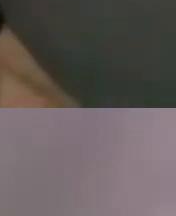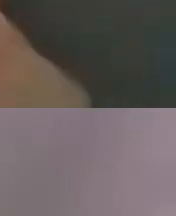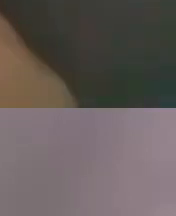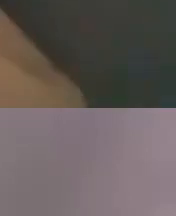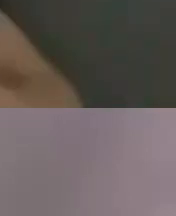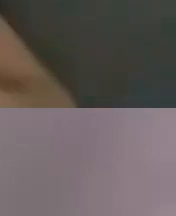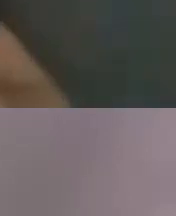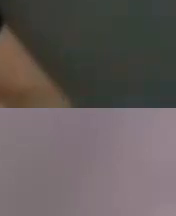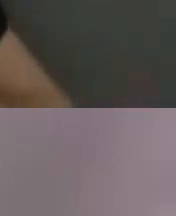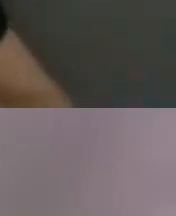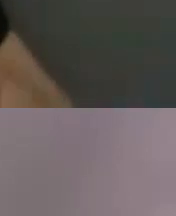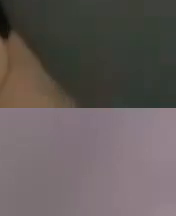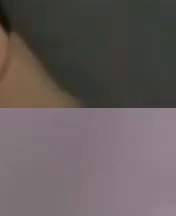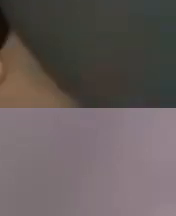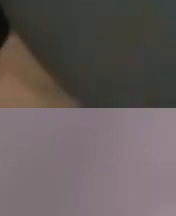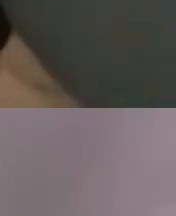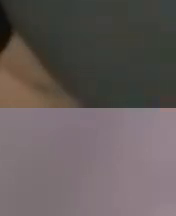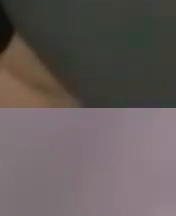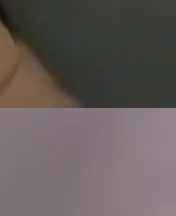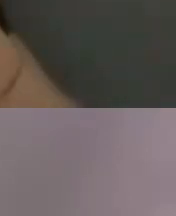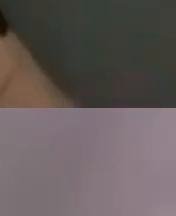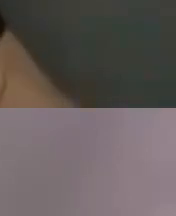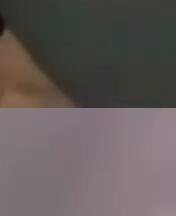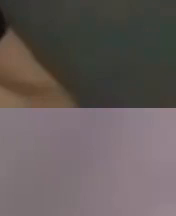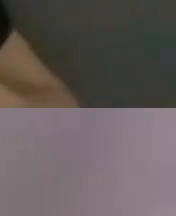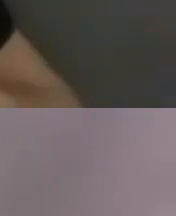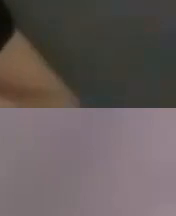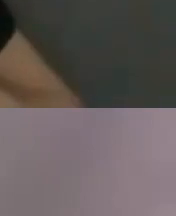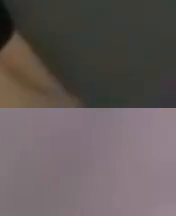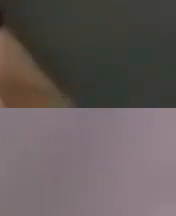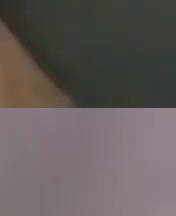finds cause then we could consider a suit against the private employer